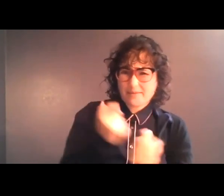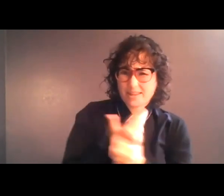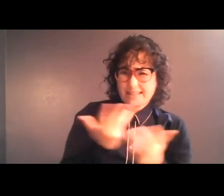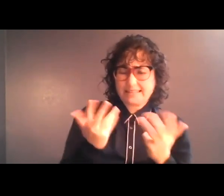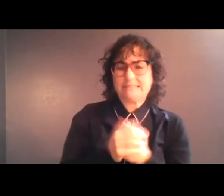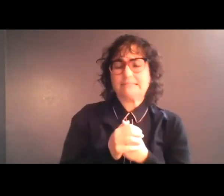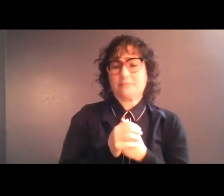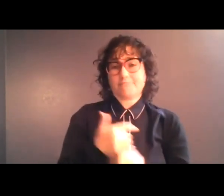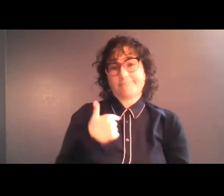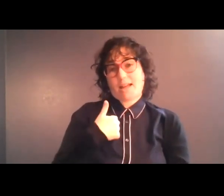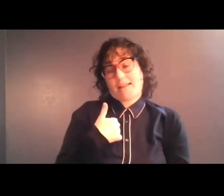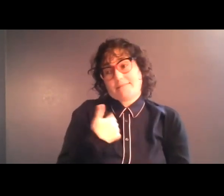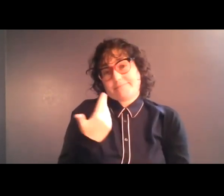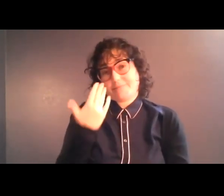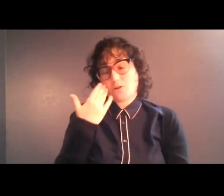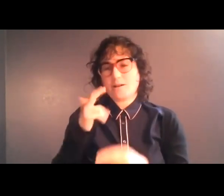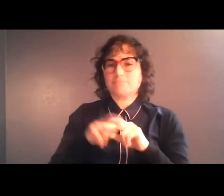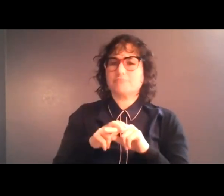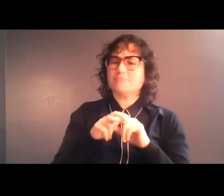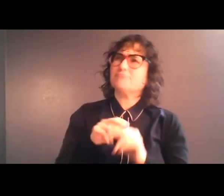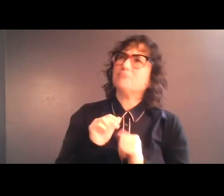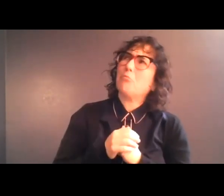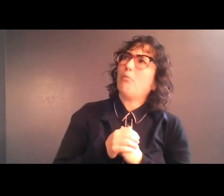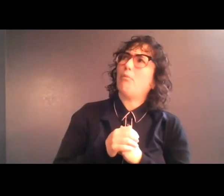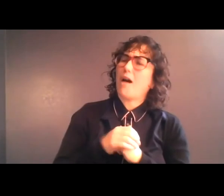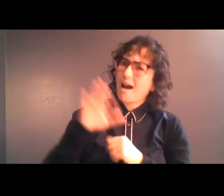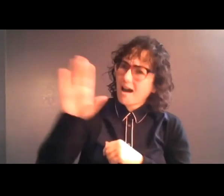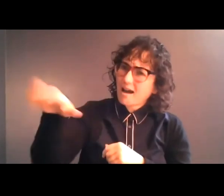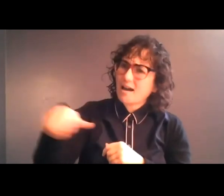and everything. And I, like, I’m sitting there and saying to her, "Listen, like, do